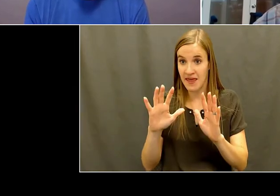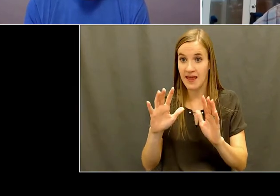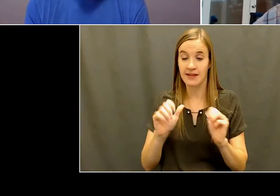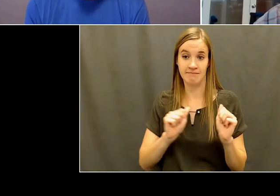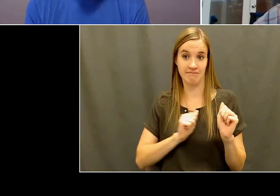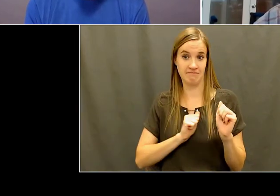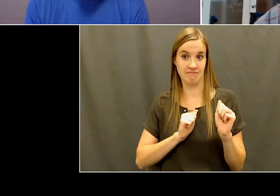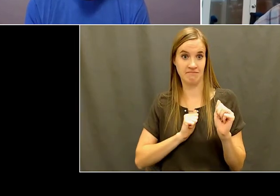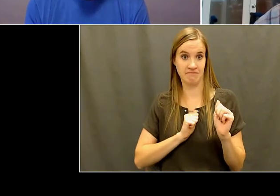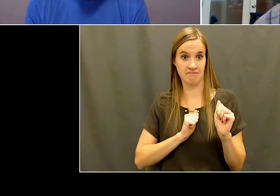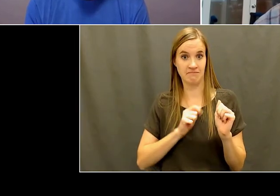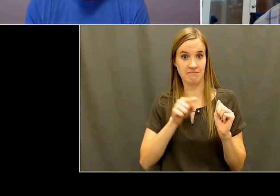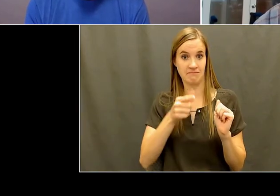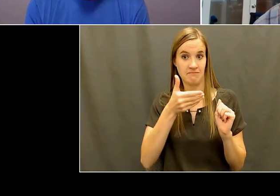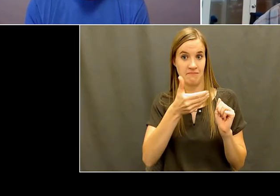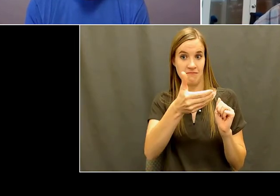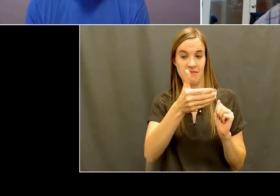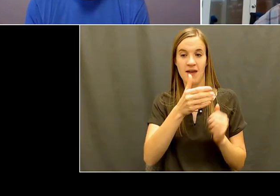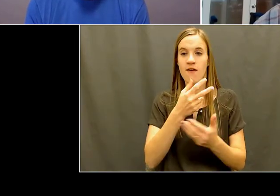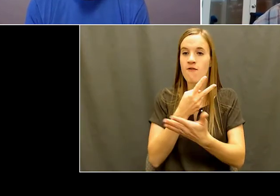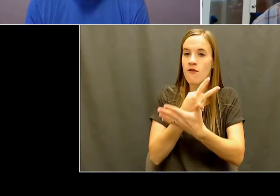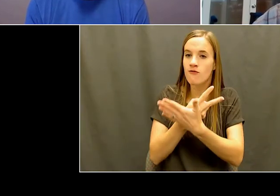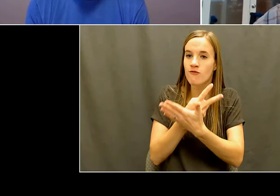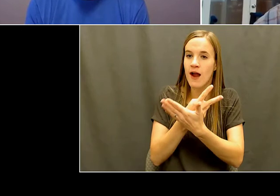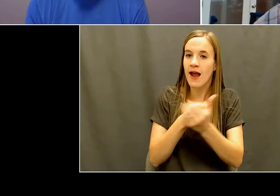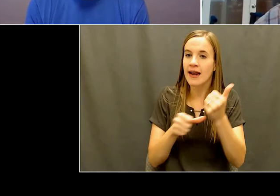assistantship at the University of Idaho in